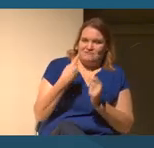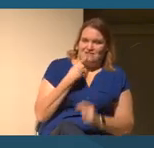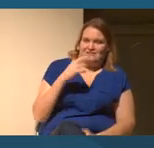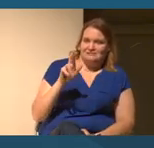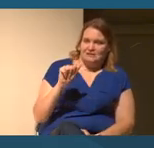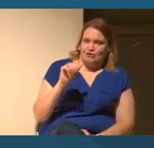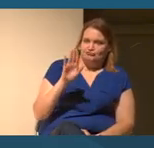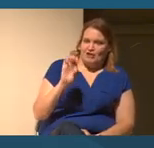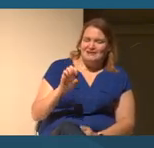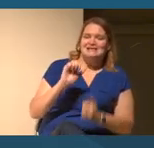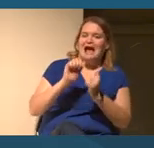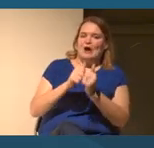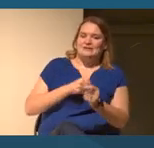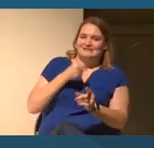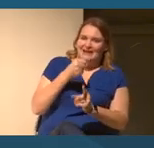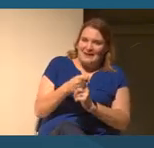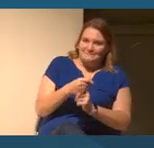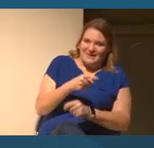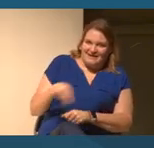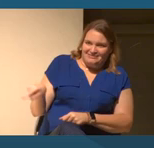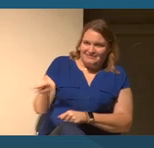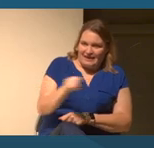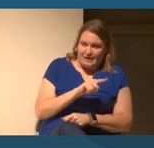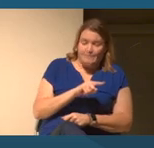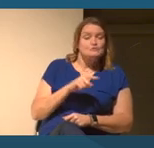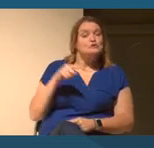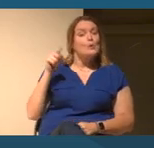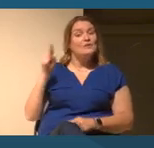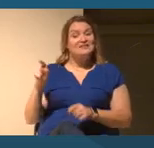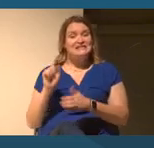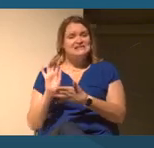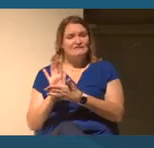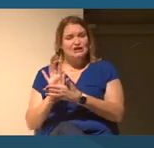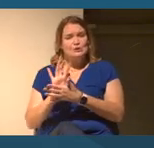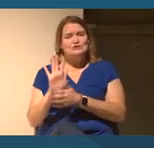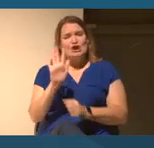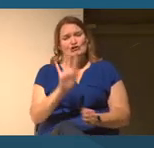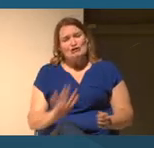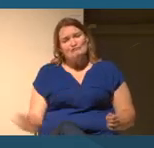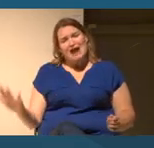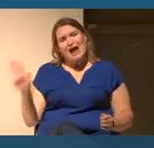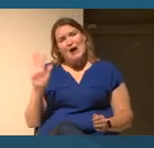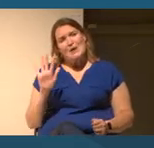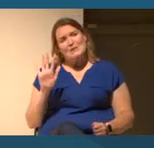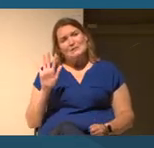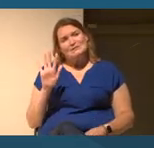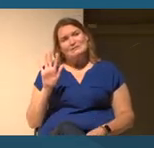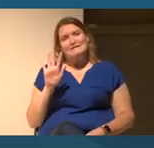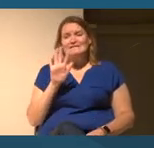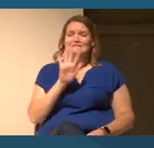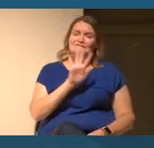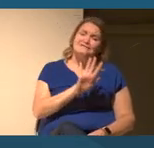And so, these explainer videos are around five, Oops, six thematic areas that we are